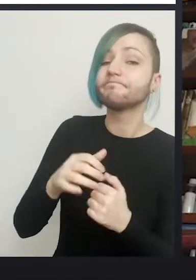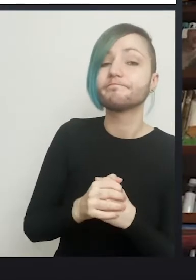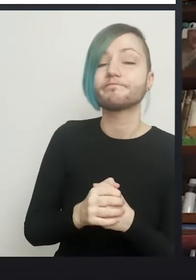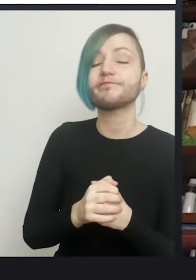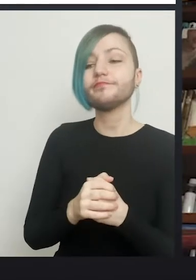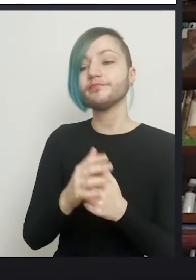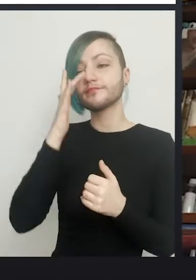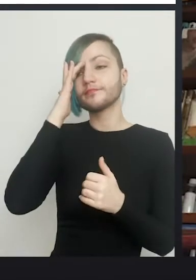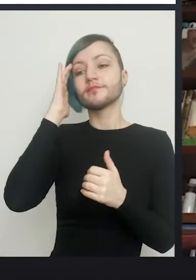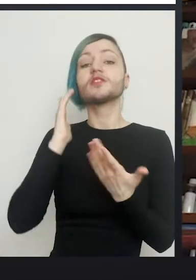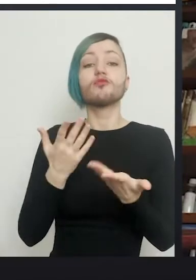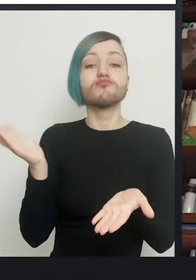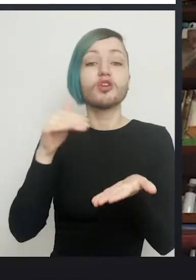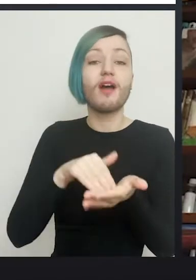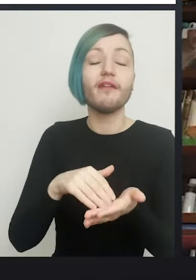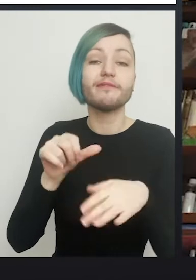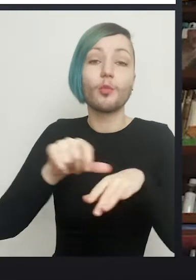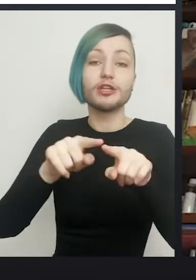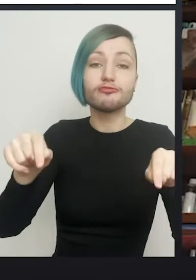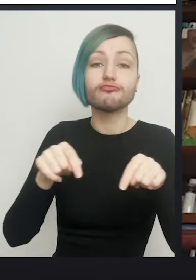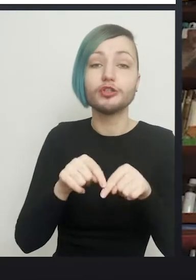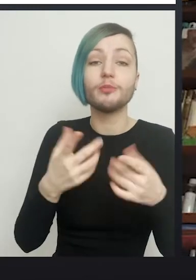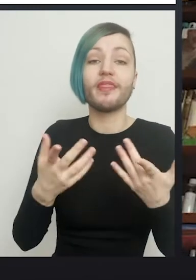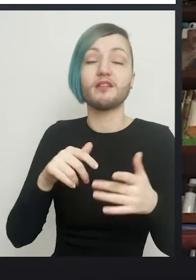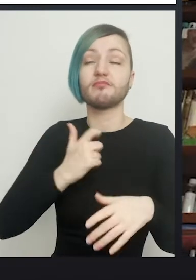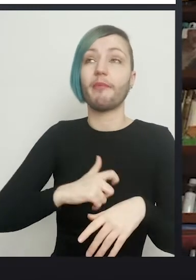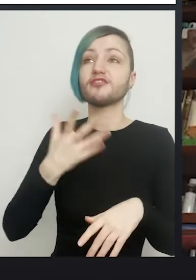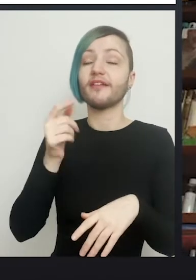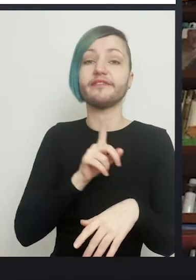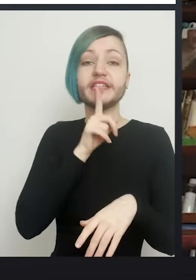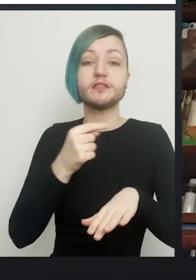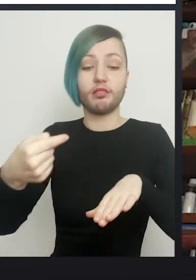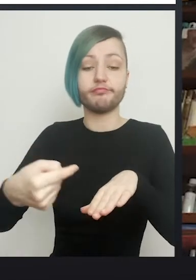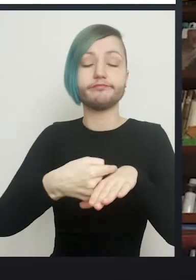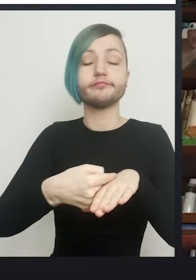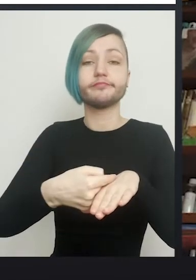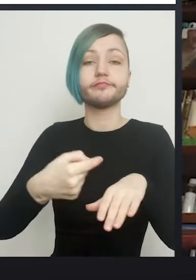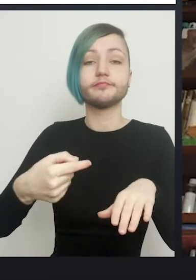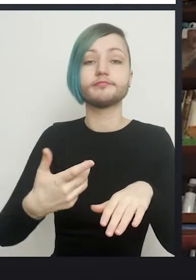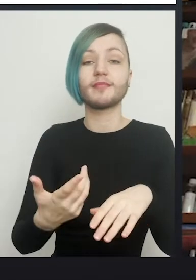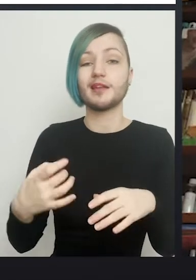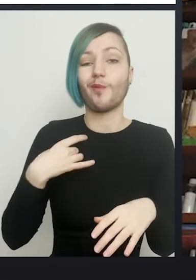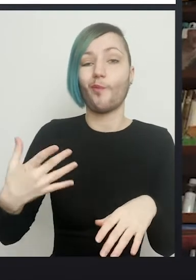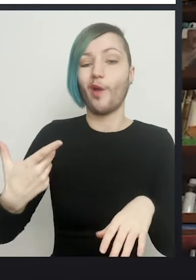From their point of view, they have a needle put in their arm, and some white stuff's injected